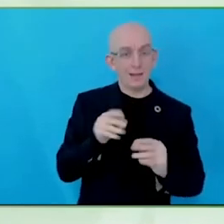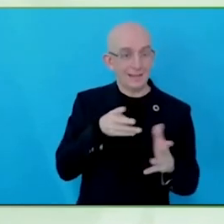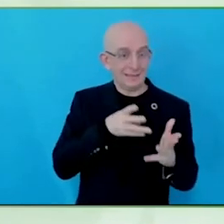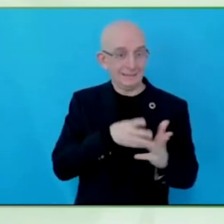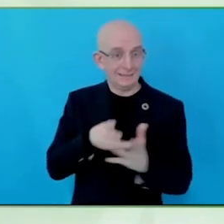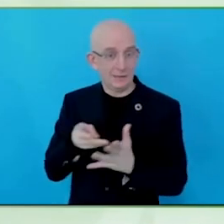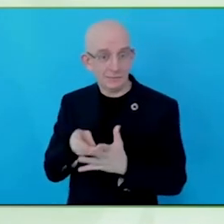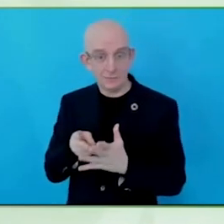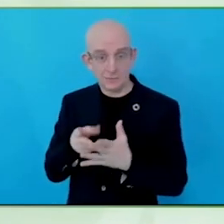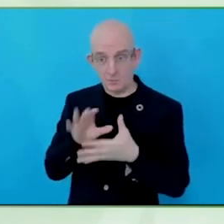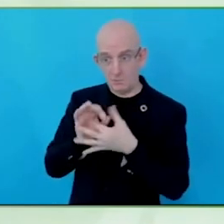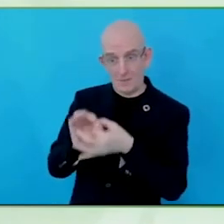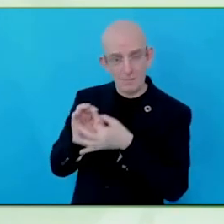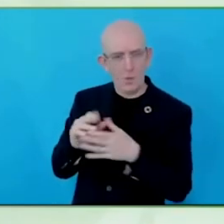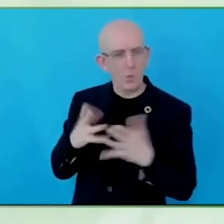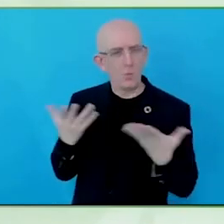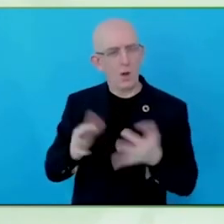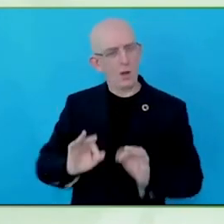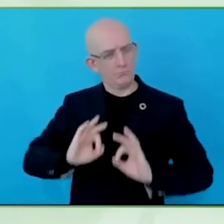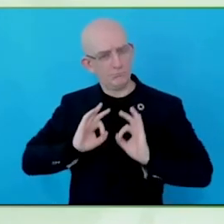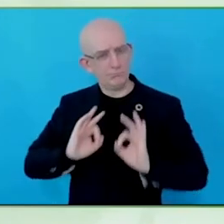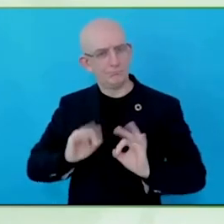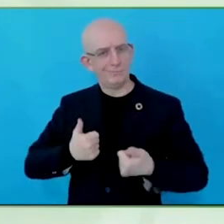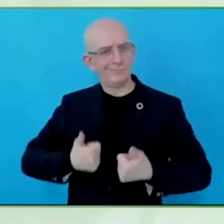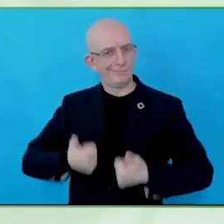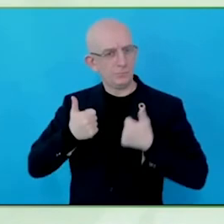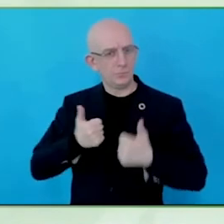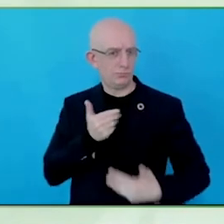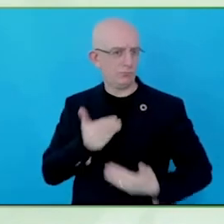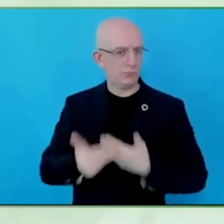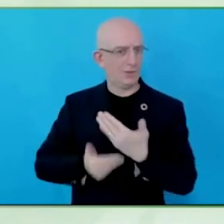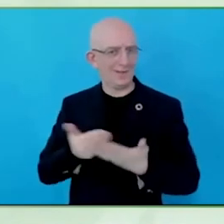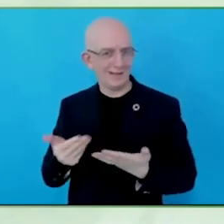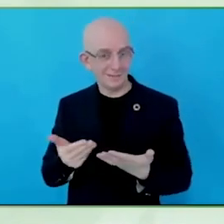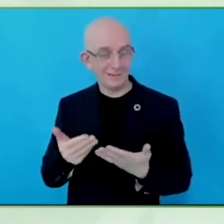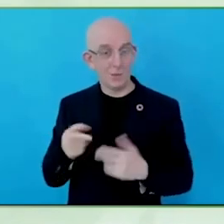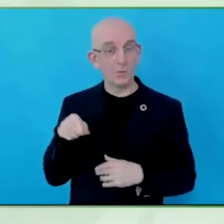That we include disabled people, people with lived experience, from the start.